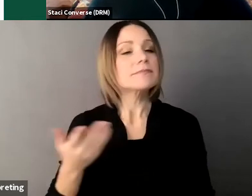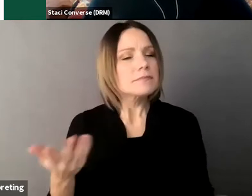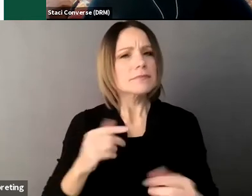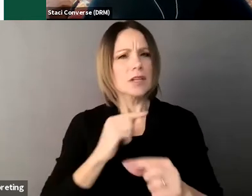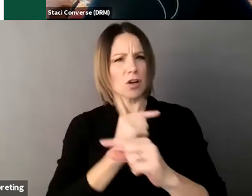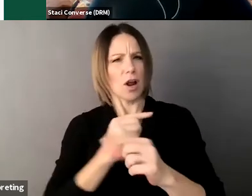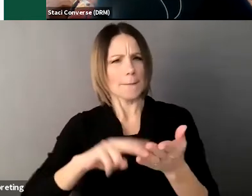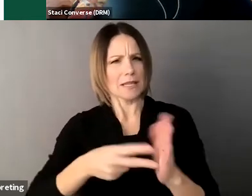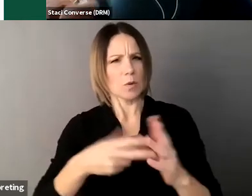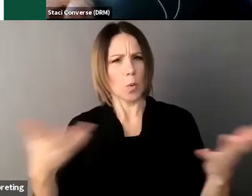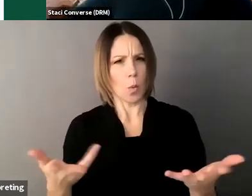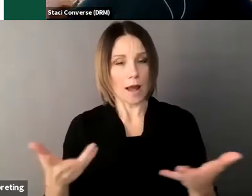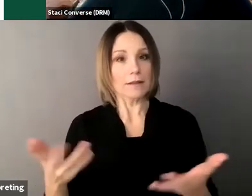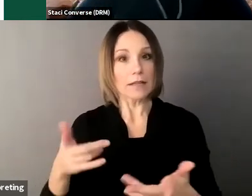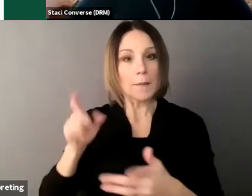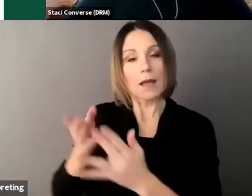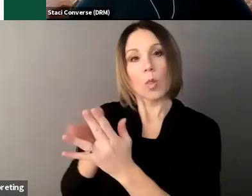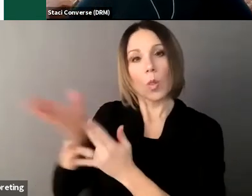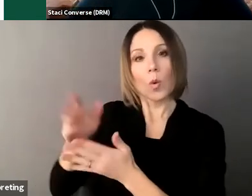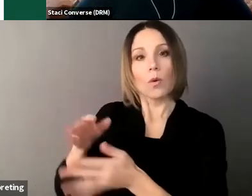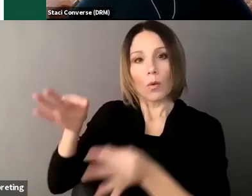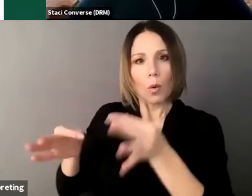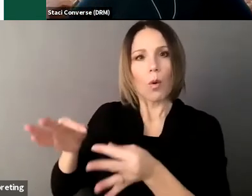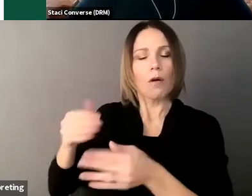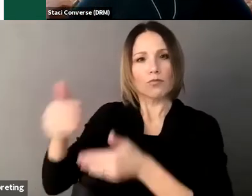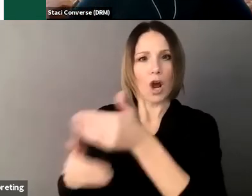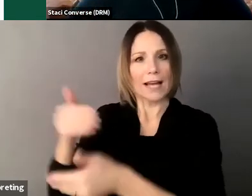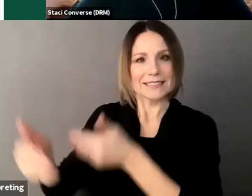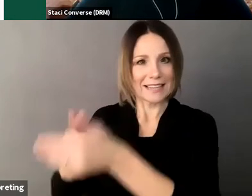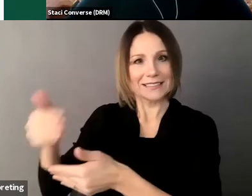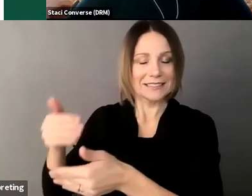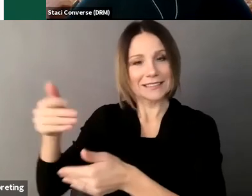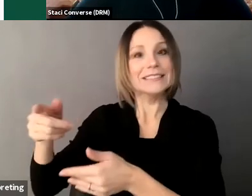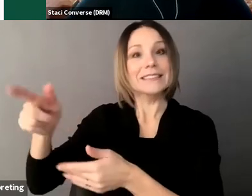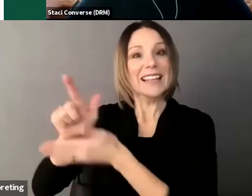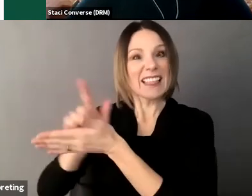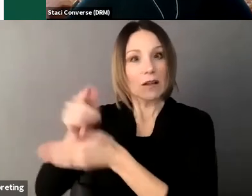ability to take to make some or all decisions are taken away from one person and given to another